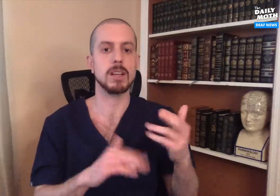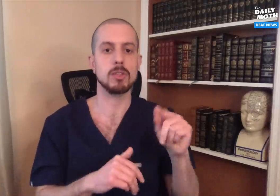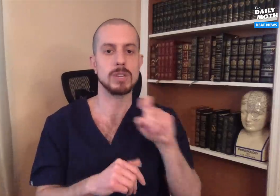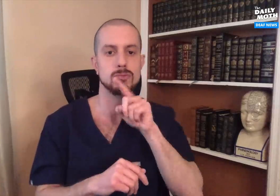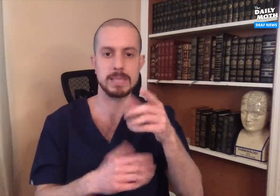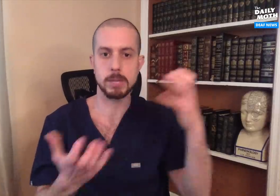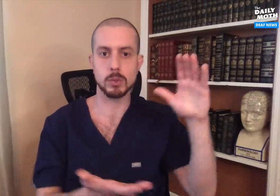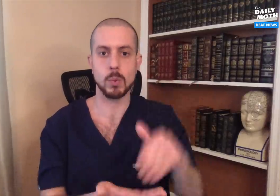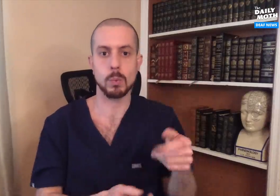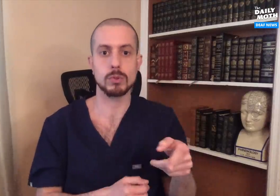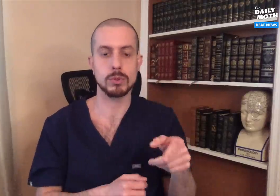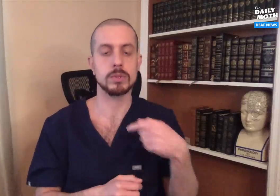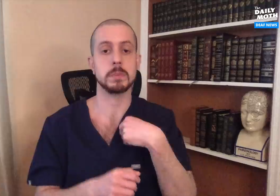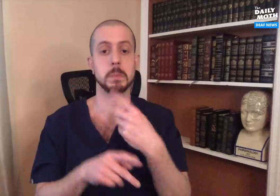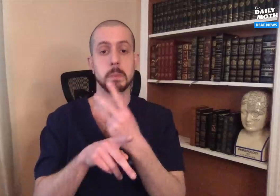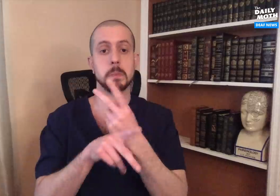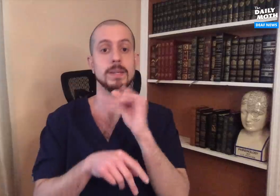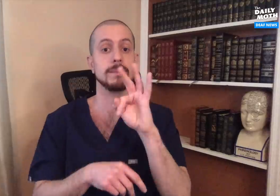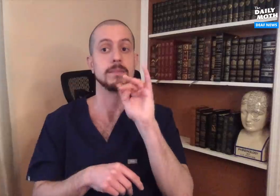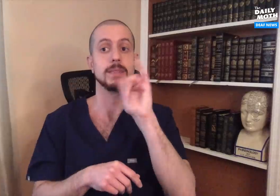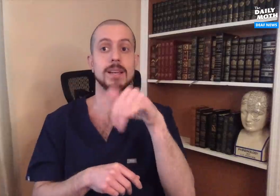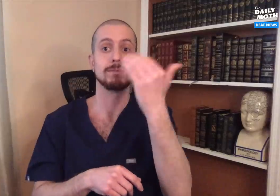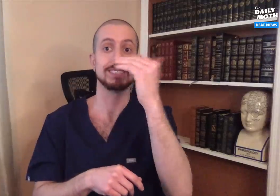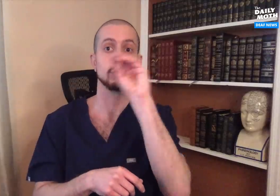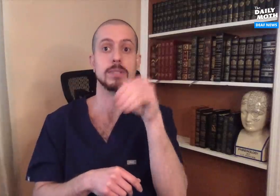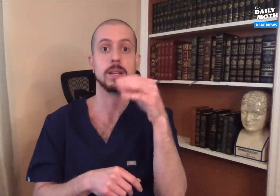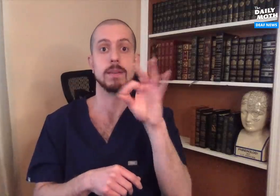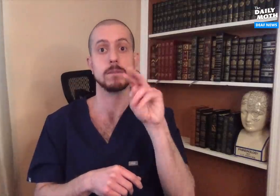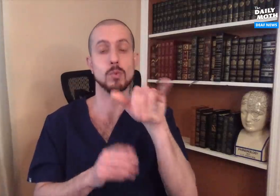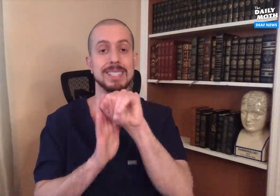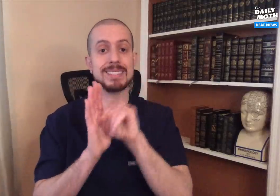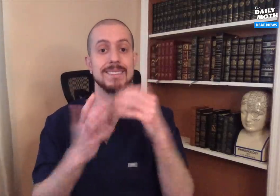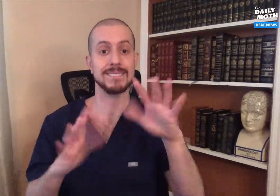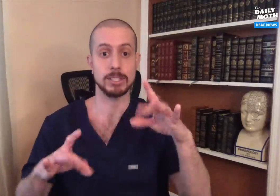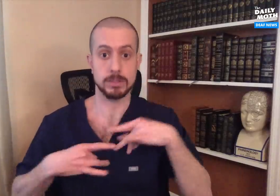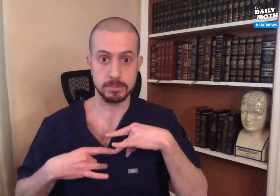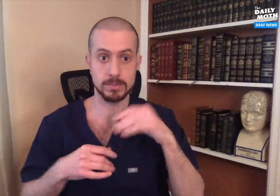it means the death rate is actually much lower. By my calculations, if 15% of New York state has already been